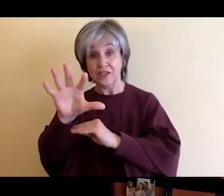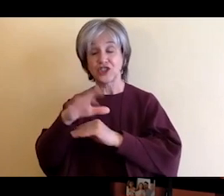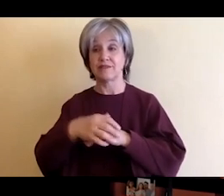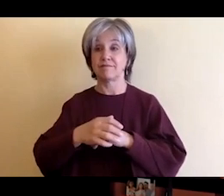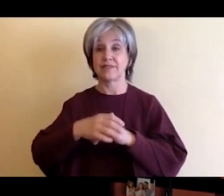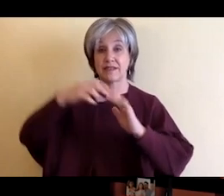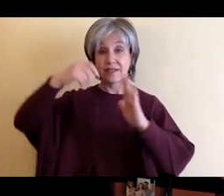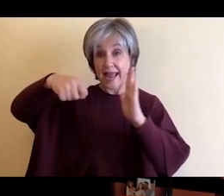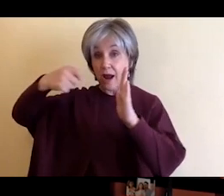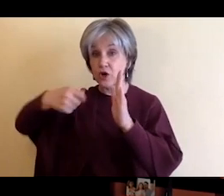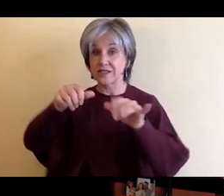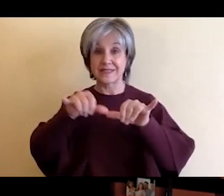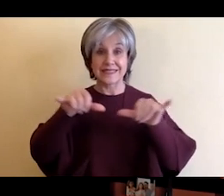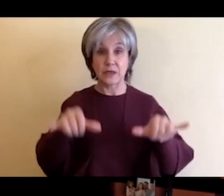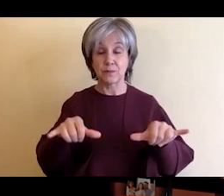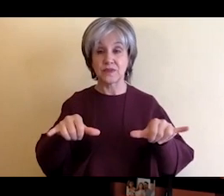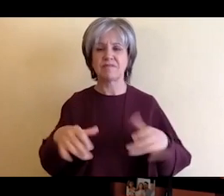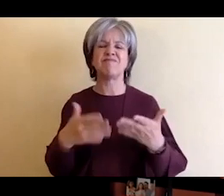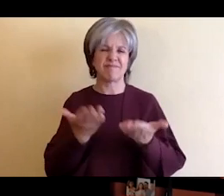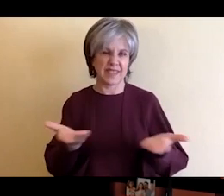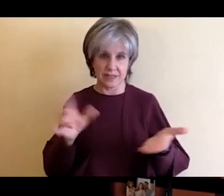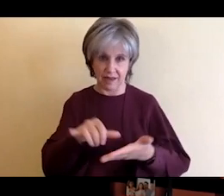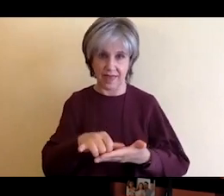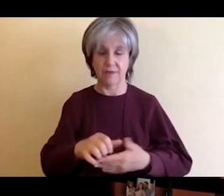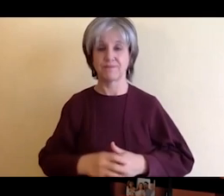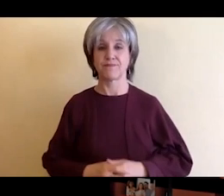and things like that. And I my latest research has been in